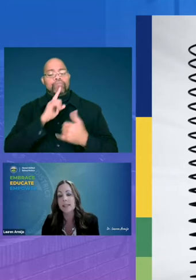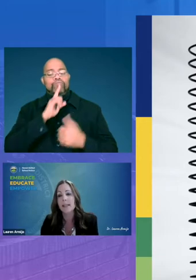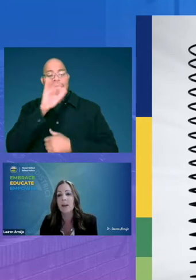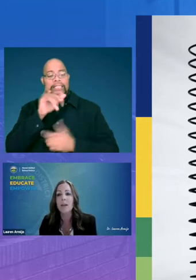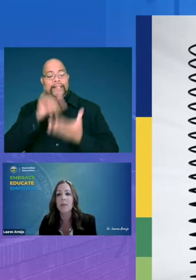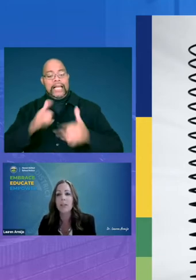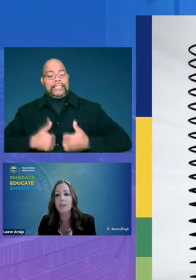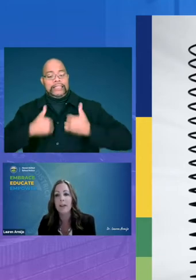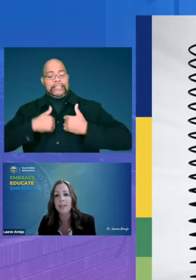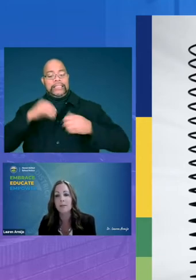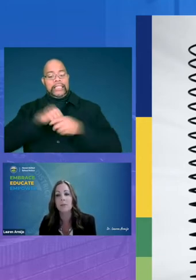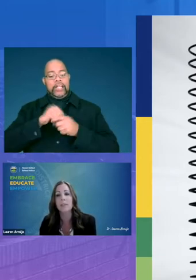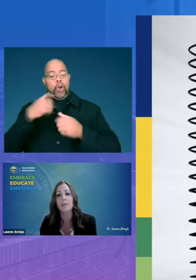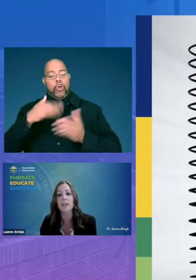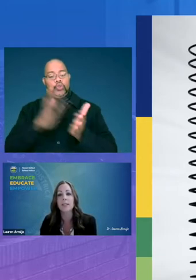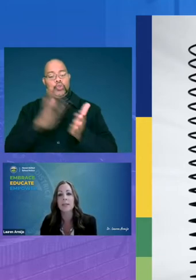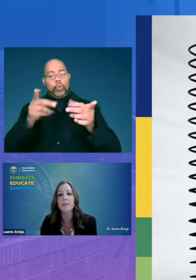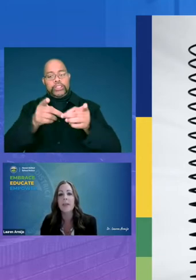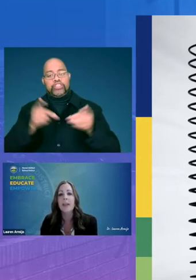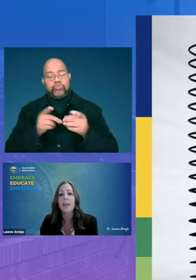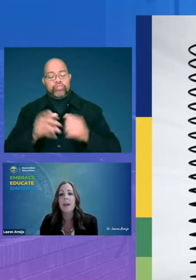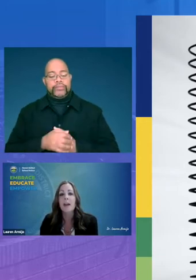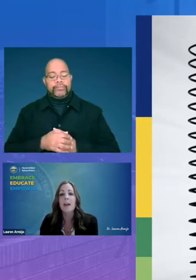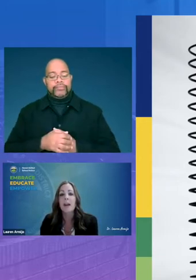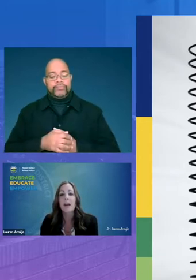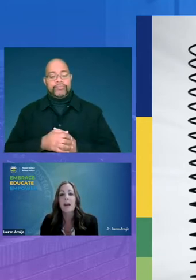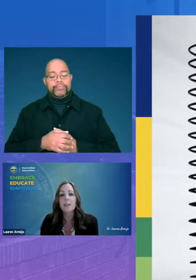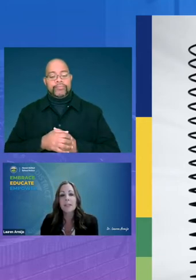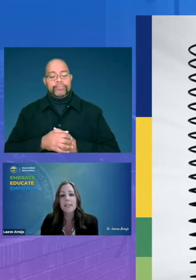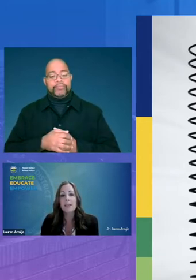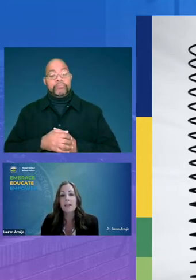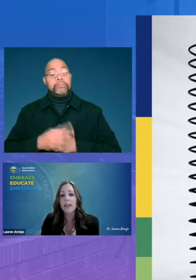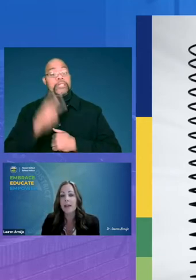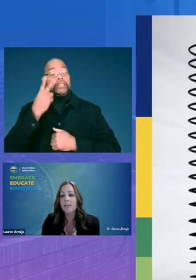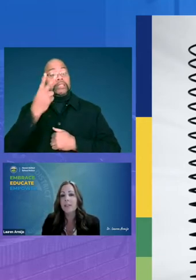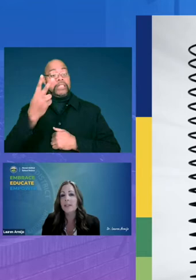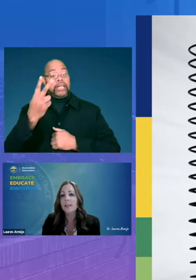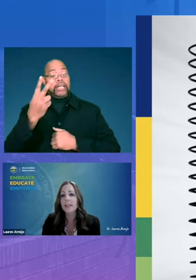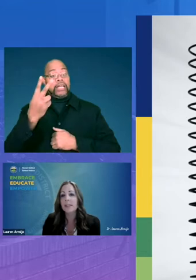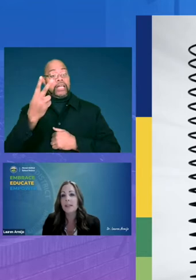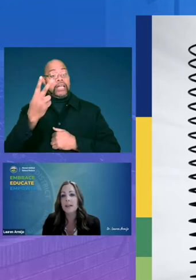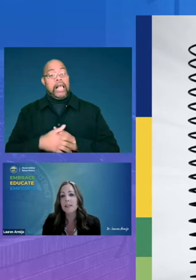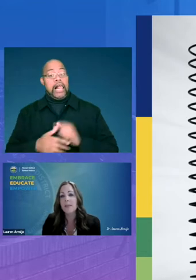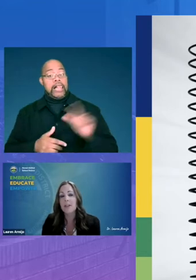in our hema unified school district as you can see on the left nancy young developed